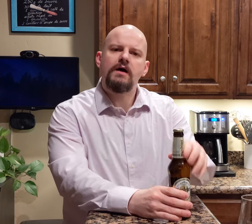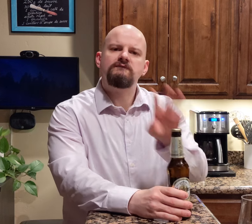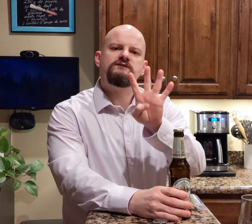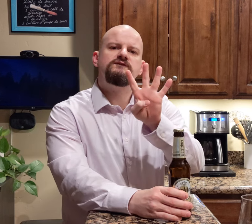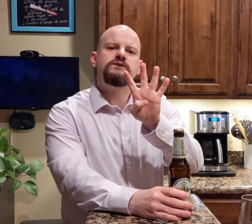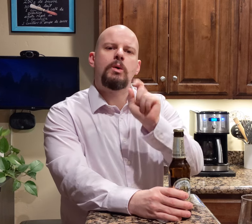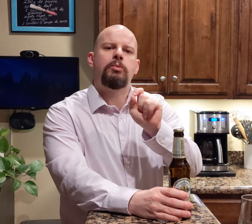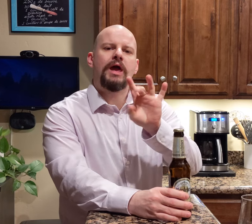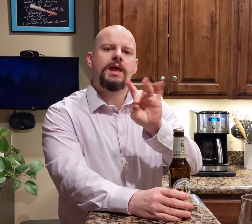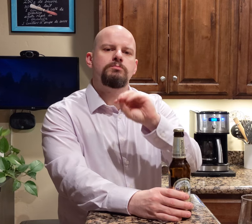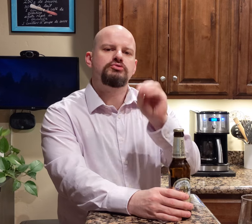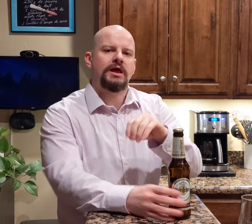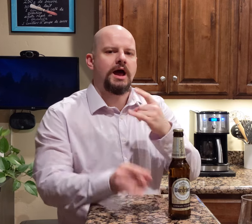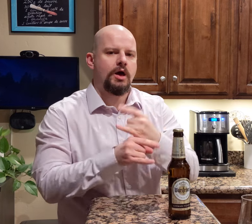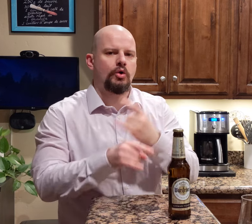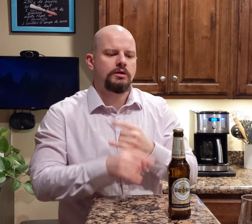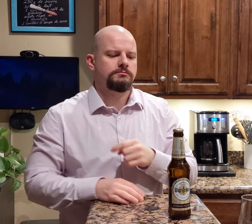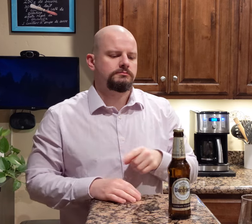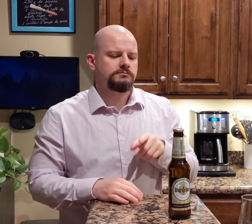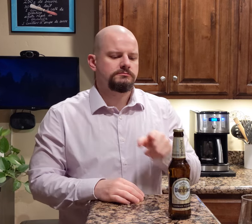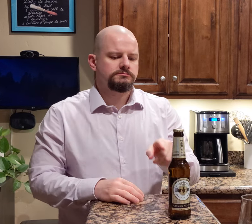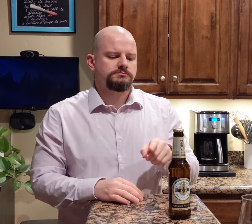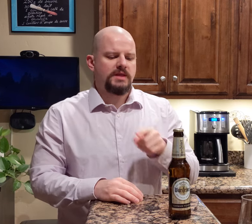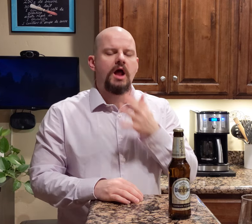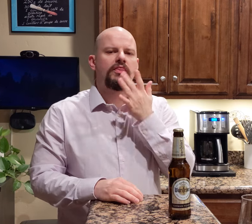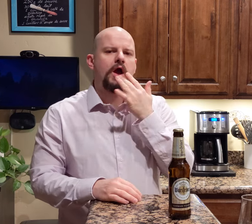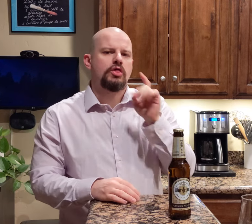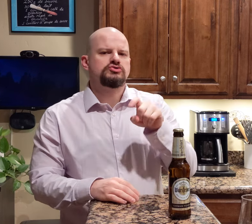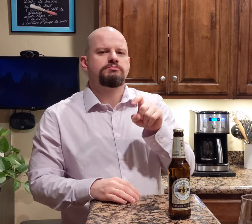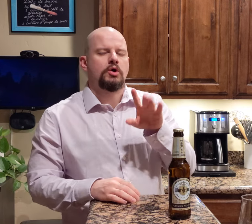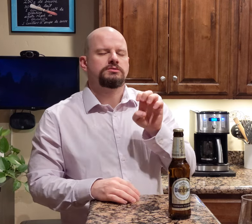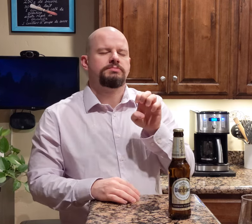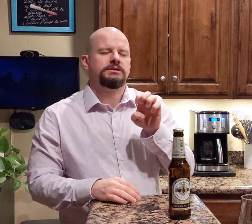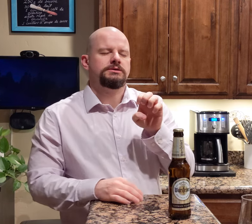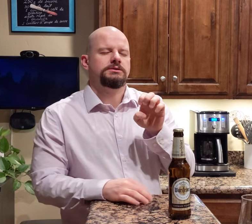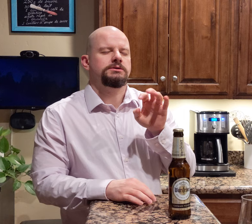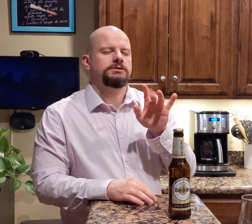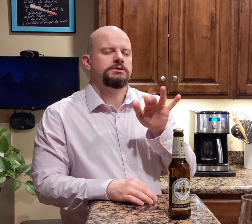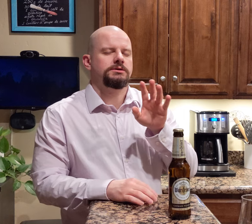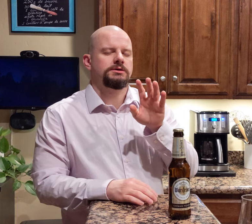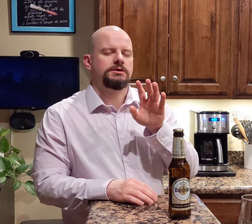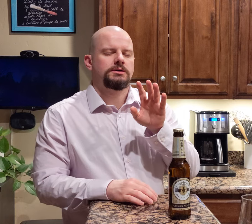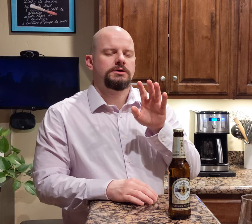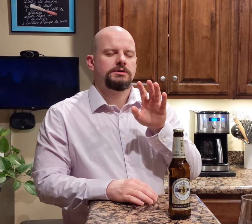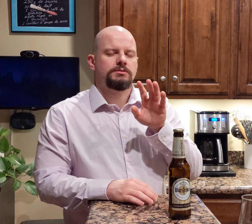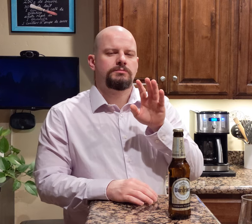4.8% of alcohol. The colour is supposed to be, uh...